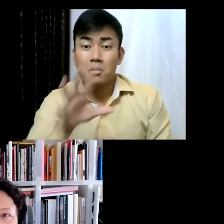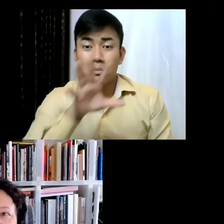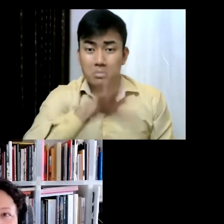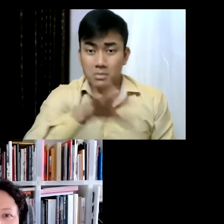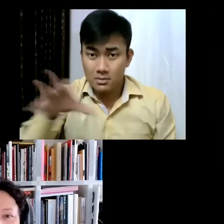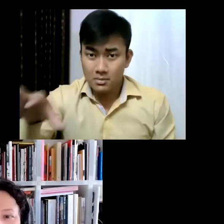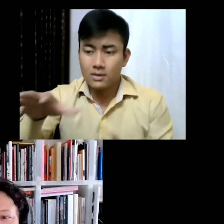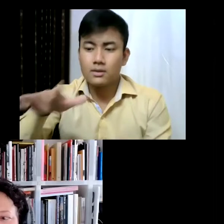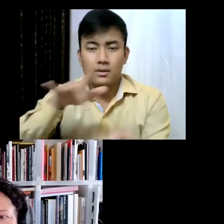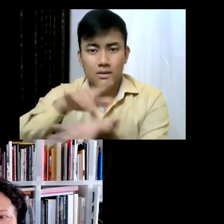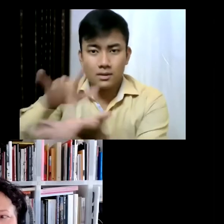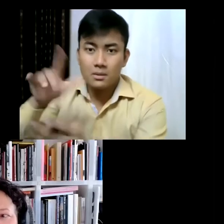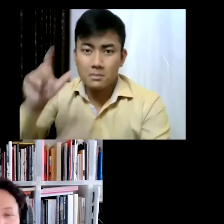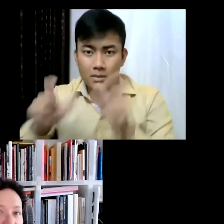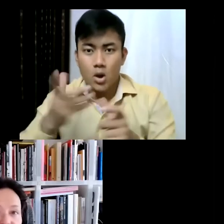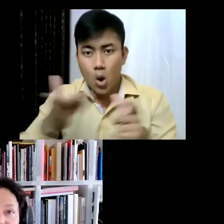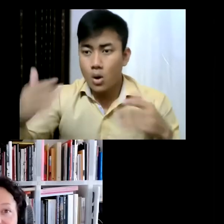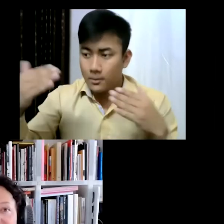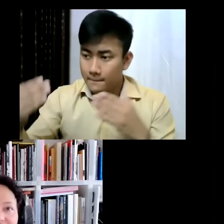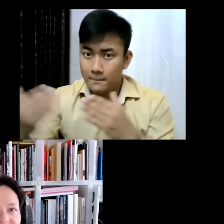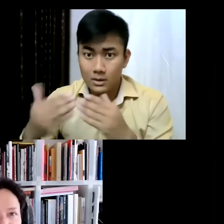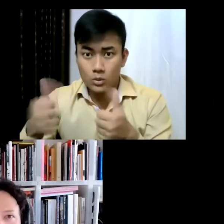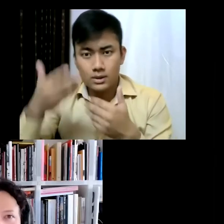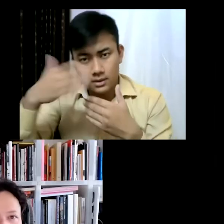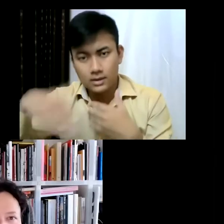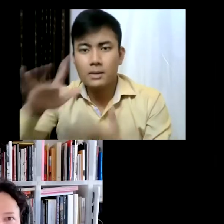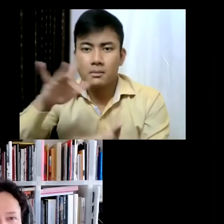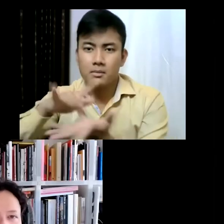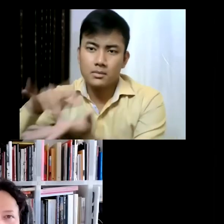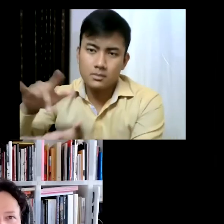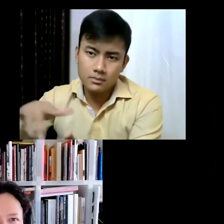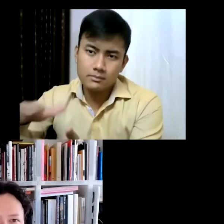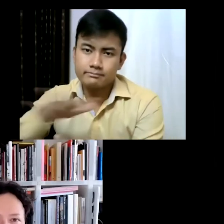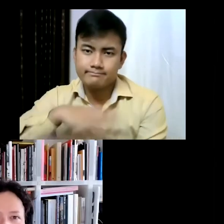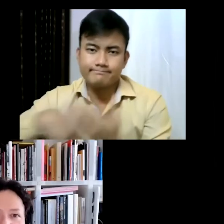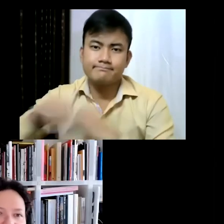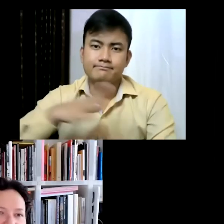south... in South America... doesn't have a big Biennale... like Sao Paulo, for instance...